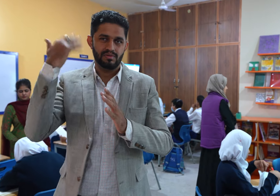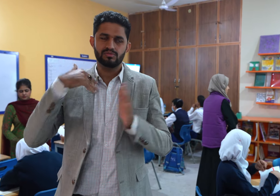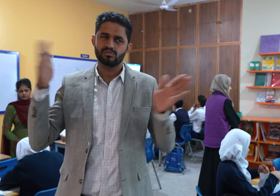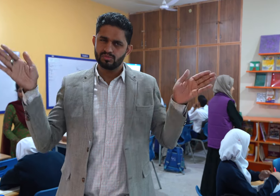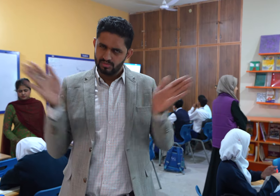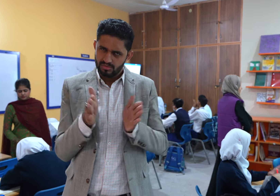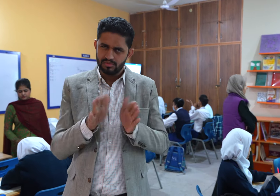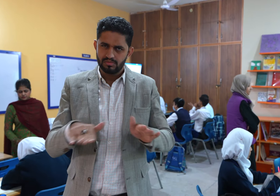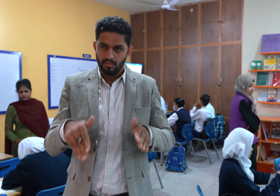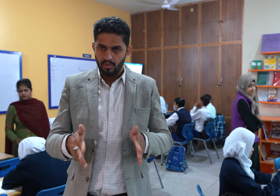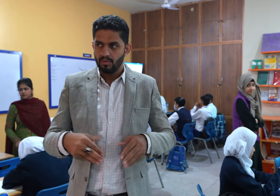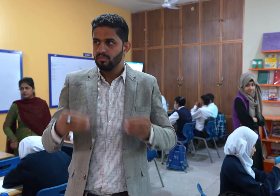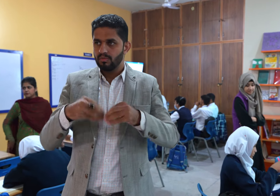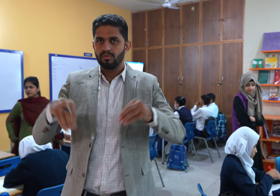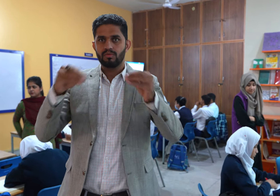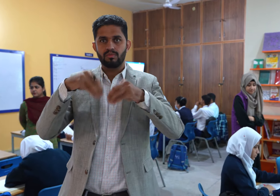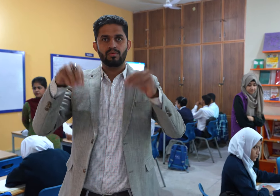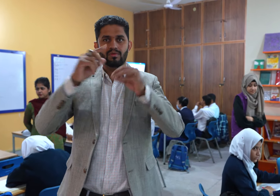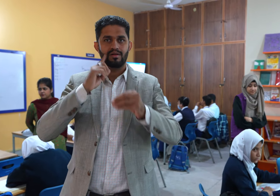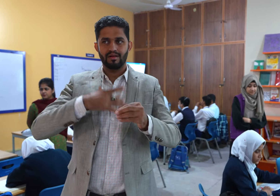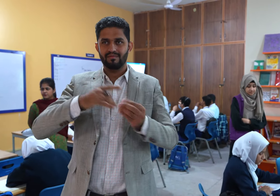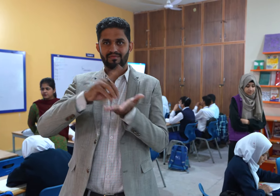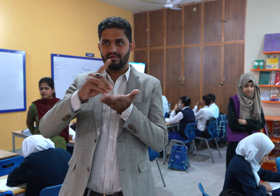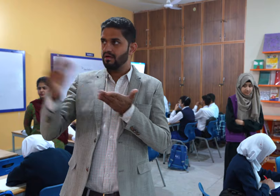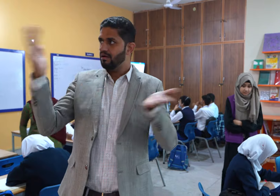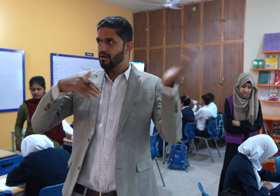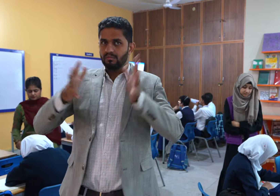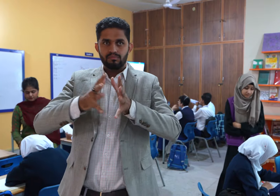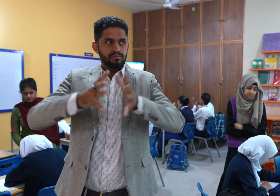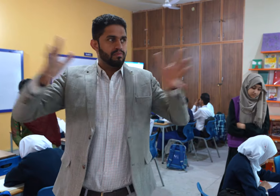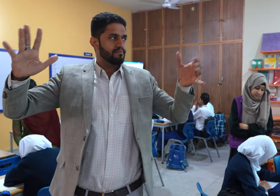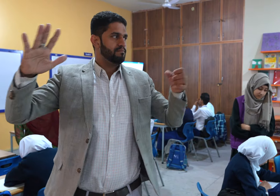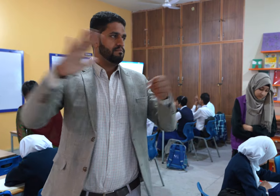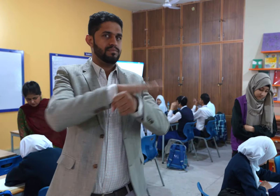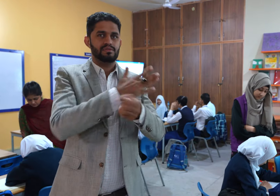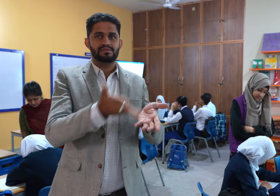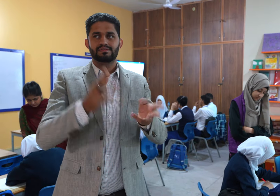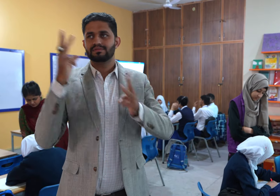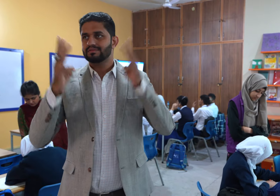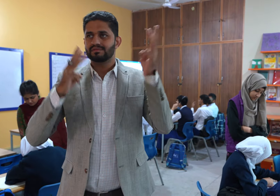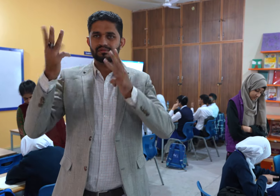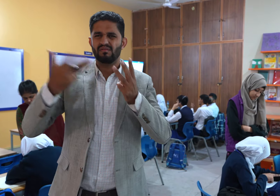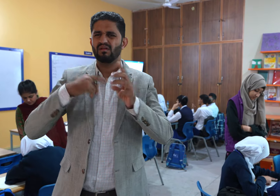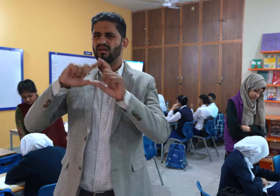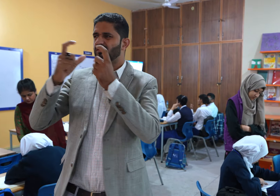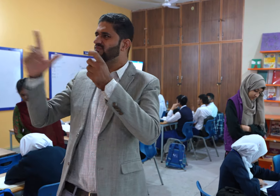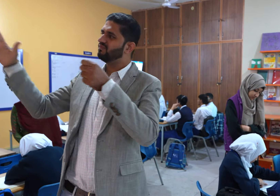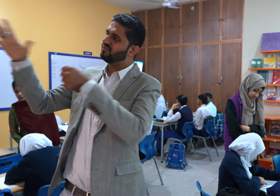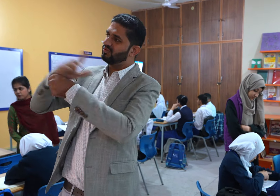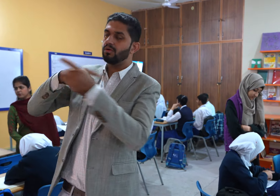our spaces were quite small. As our classes grew, we had to accommodate by having more space.